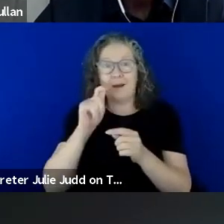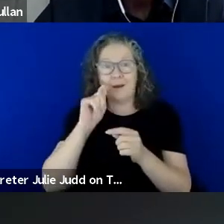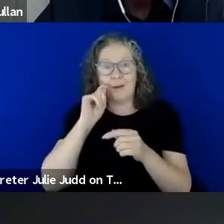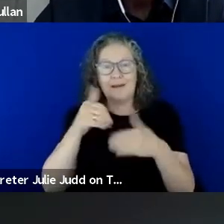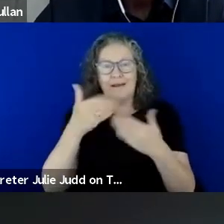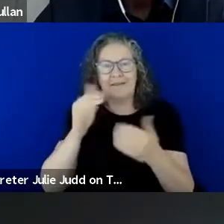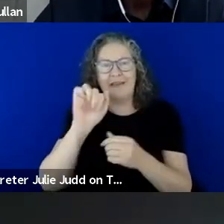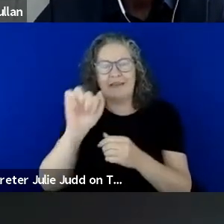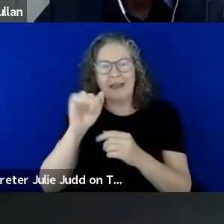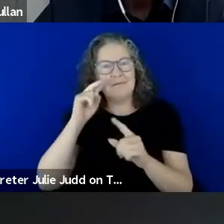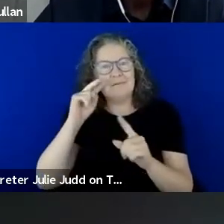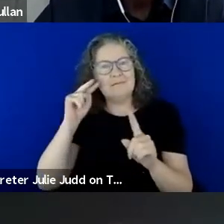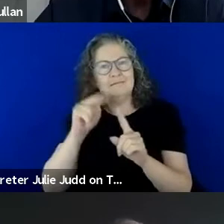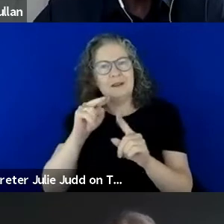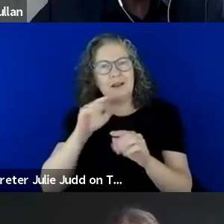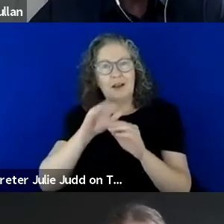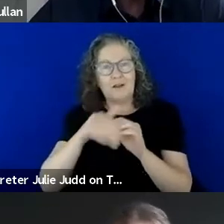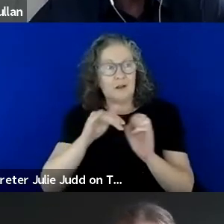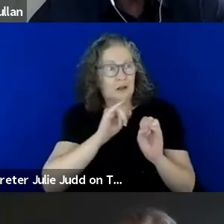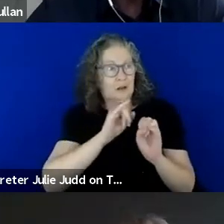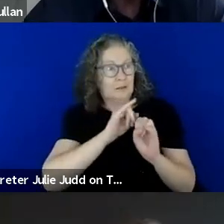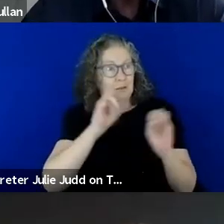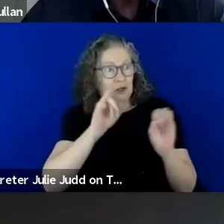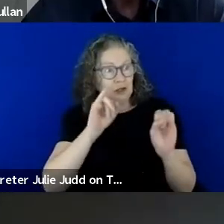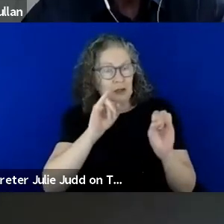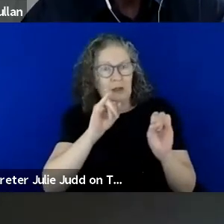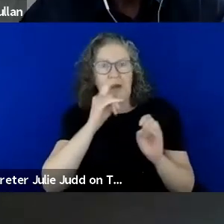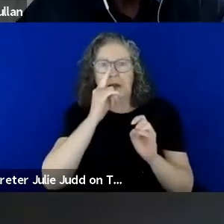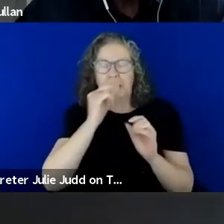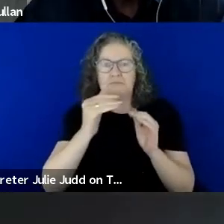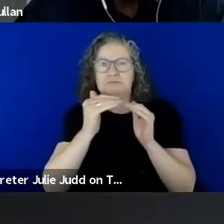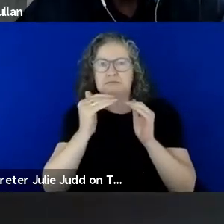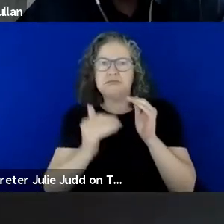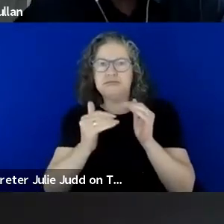effects of emergencies can disproportionately impact people living with a disability and